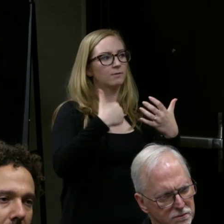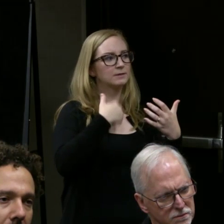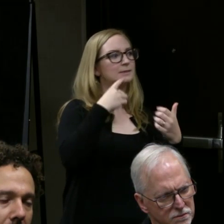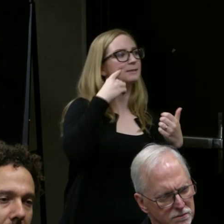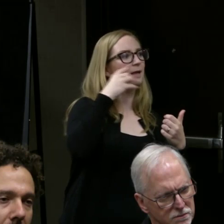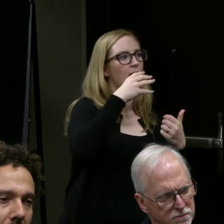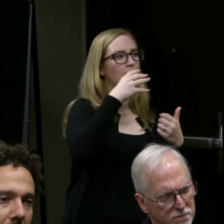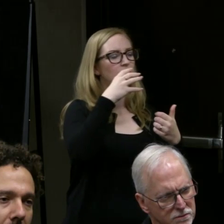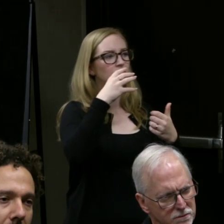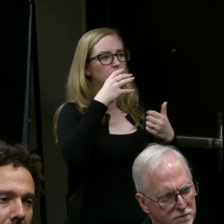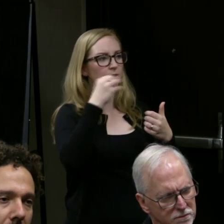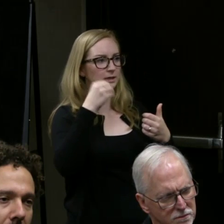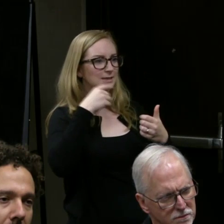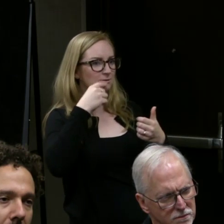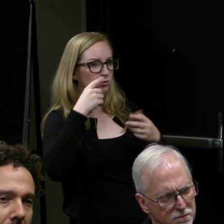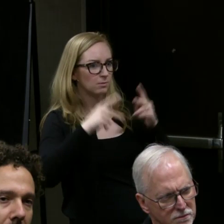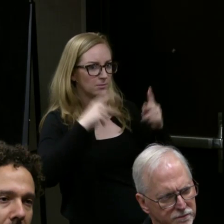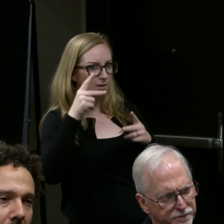who are not is received.